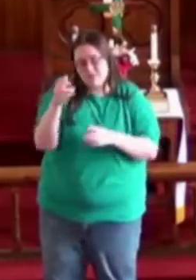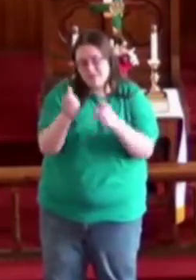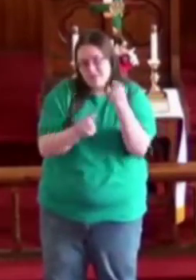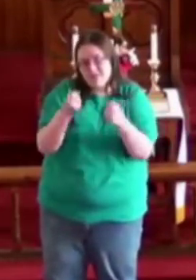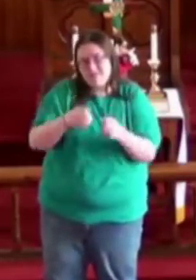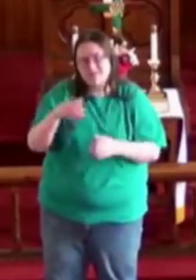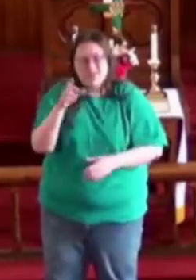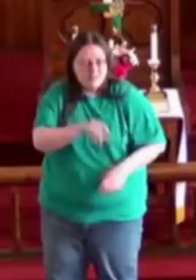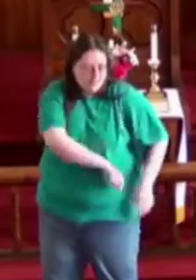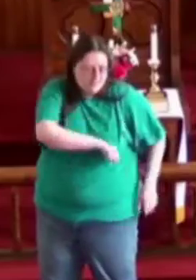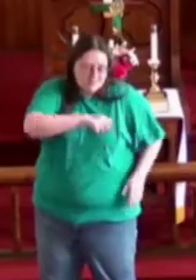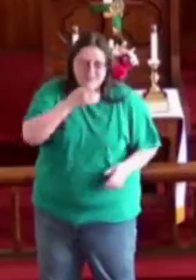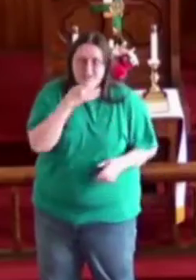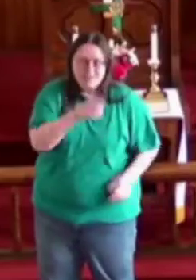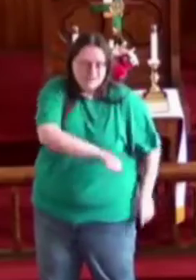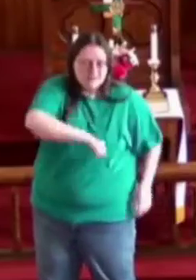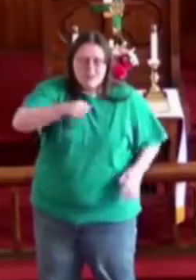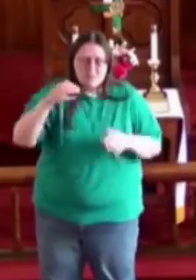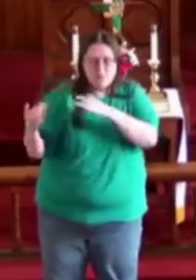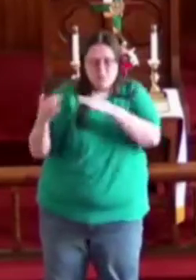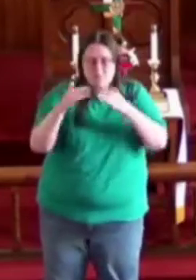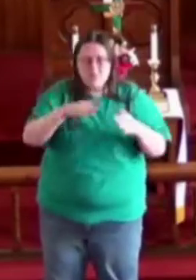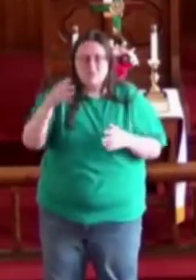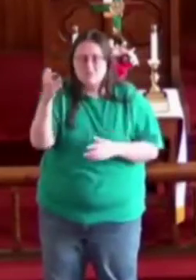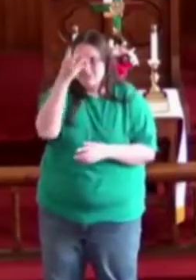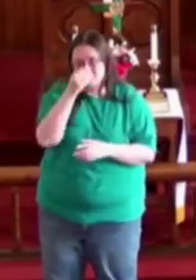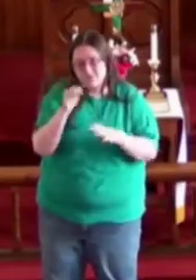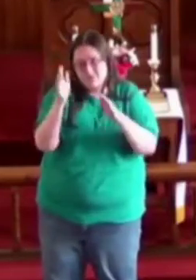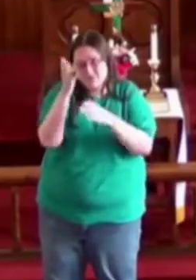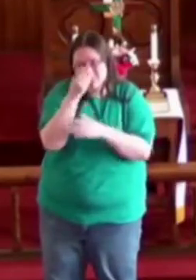Light saber wars Sleeping in on Sunday